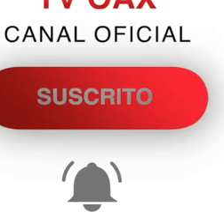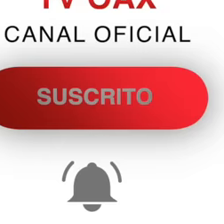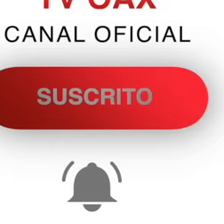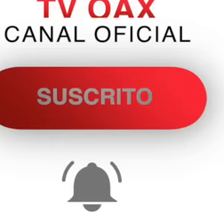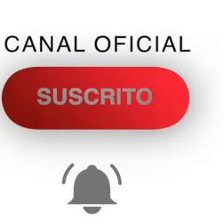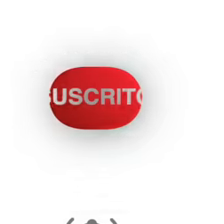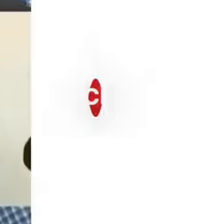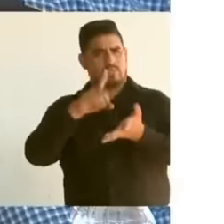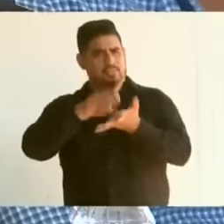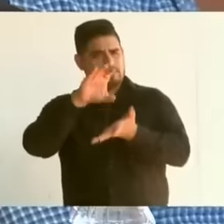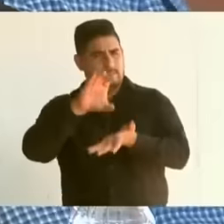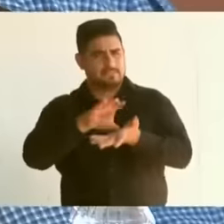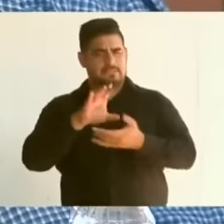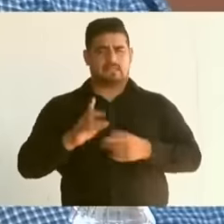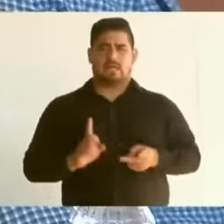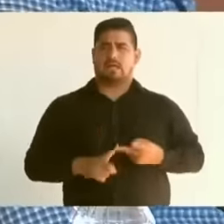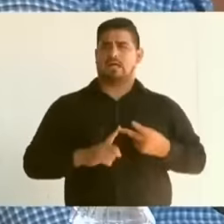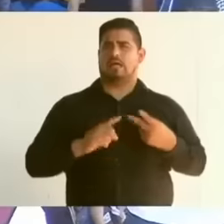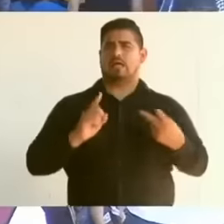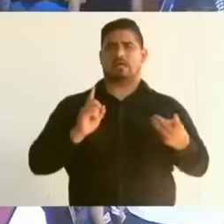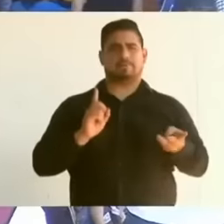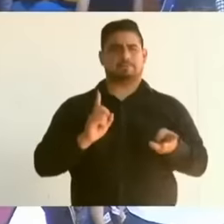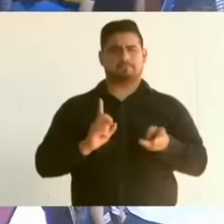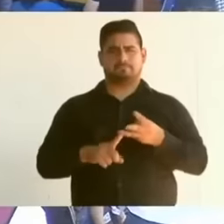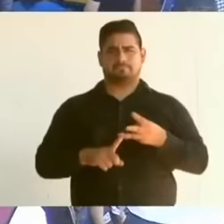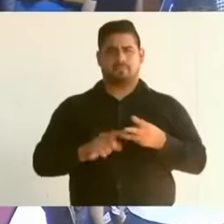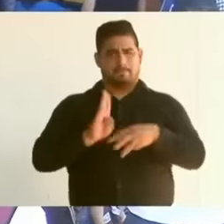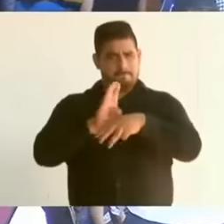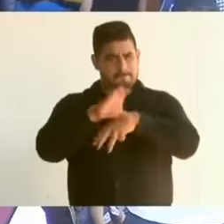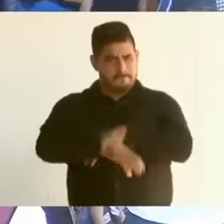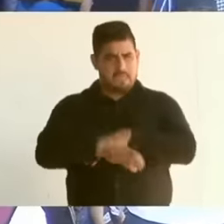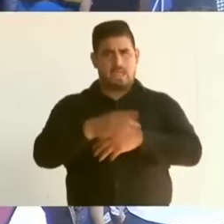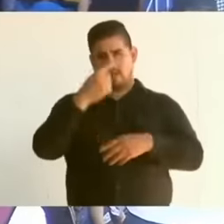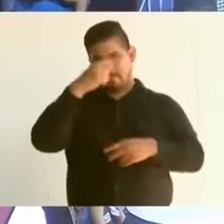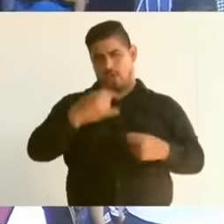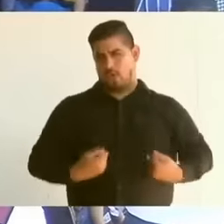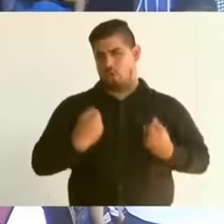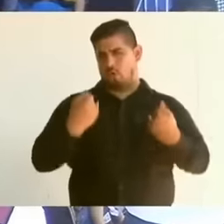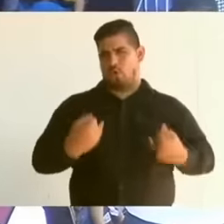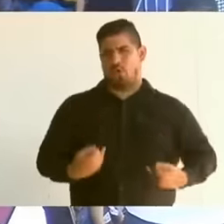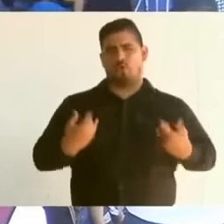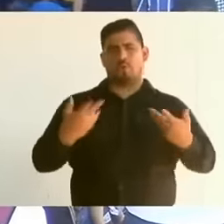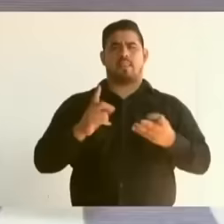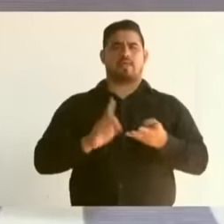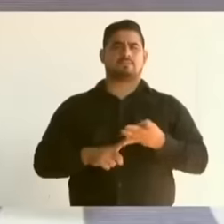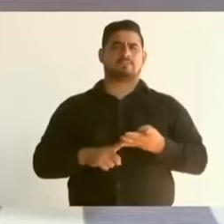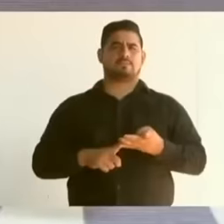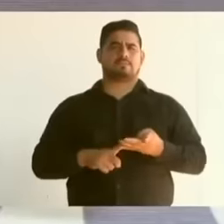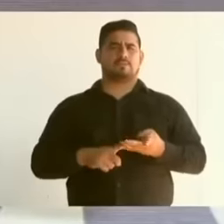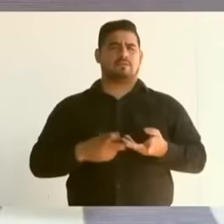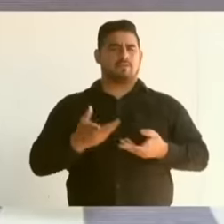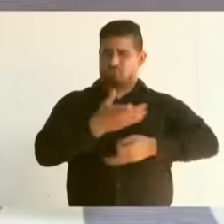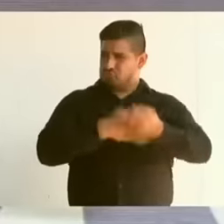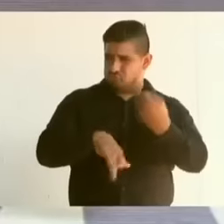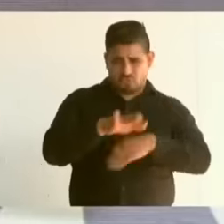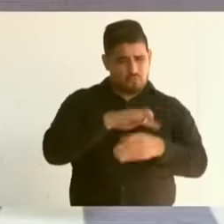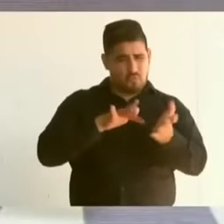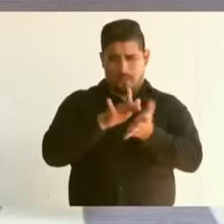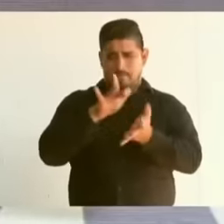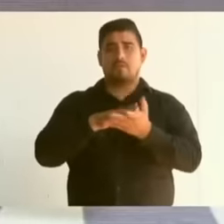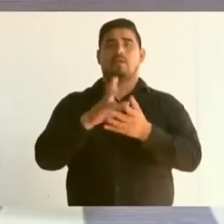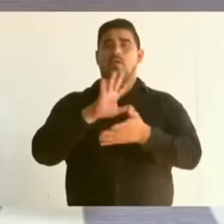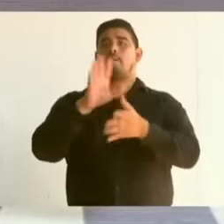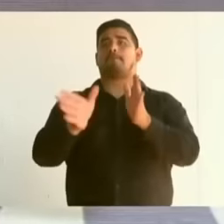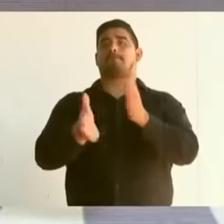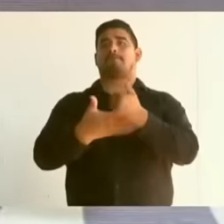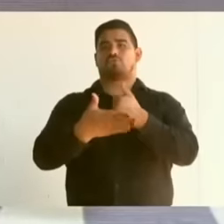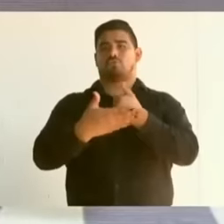disabilities the scholarships for young people the sowing of life and two new programs are coming